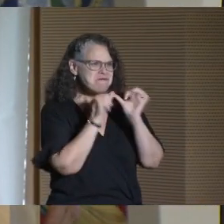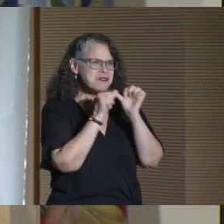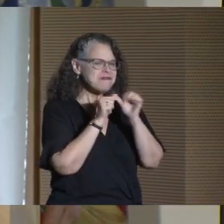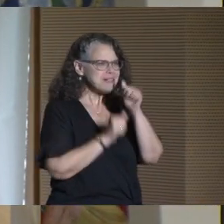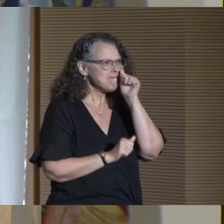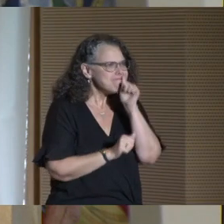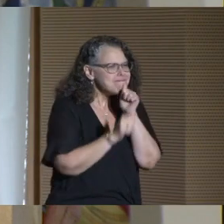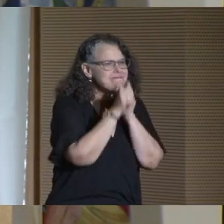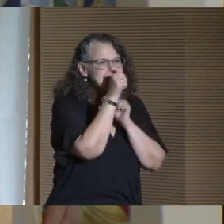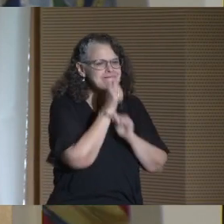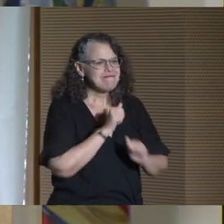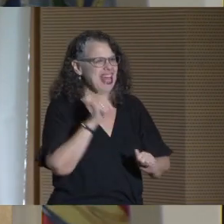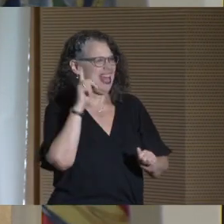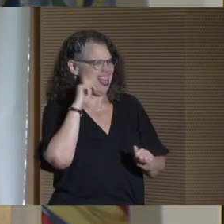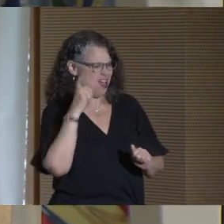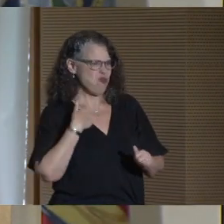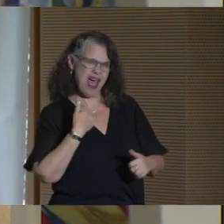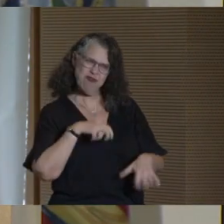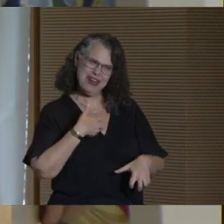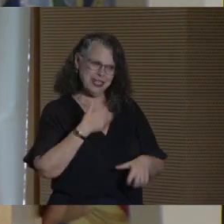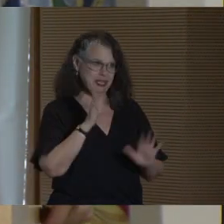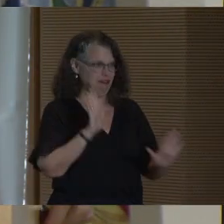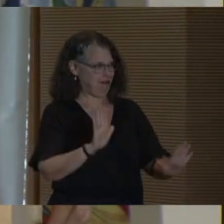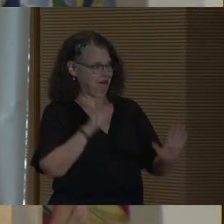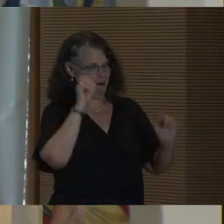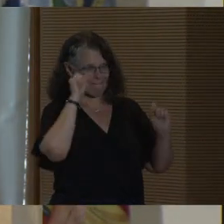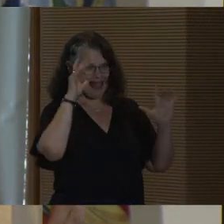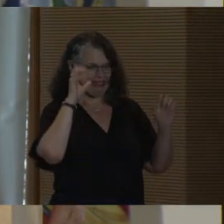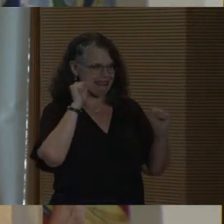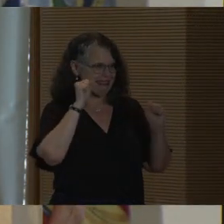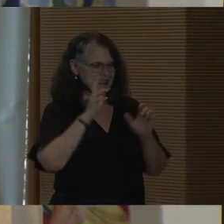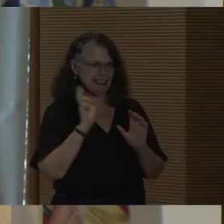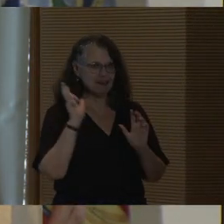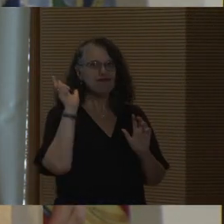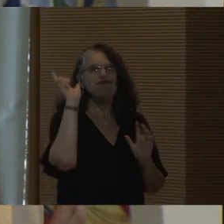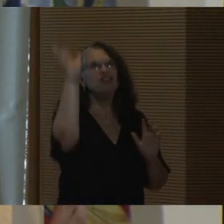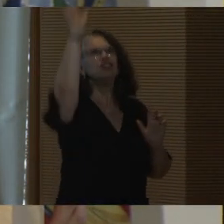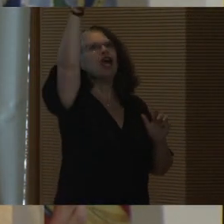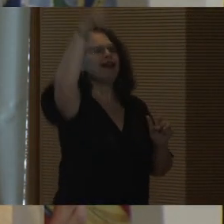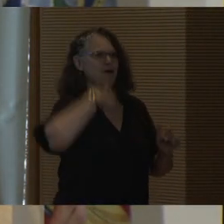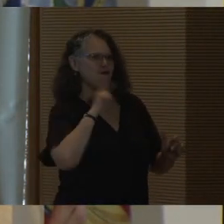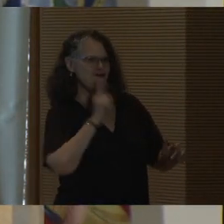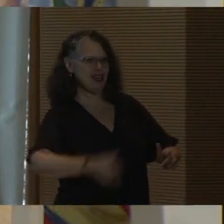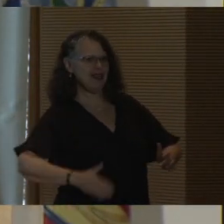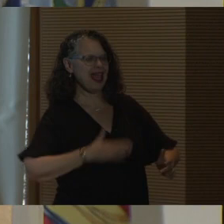I also hear that you have a pretty mean shot on the court and I am so happy because of that